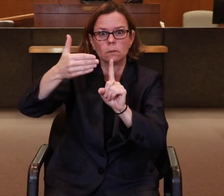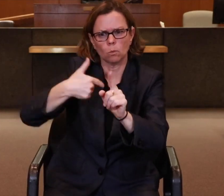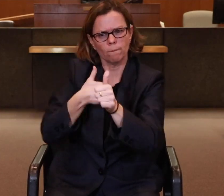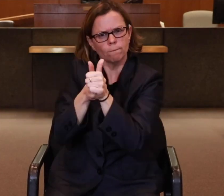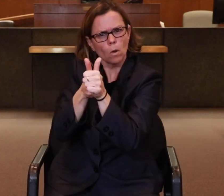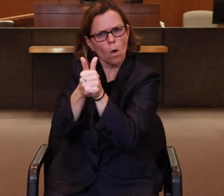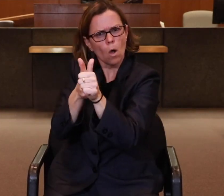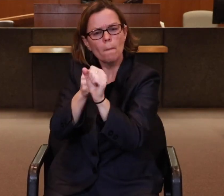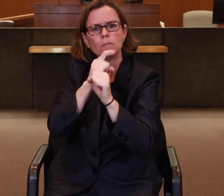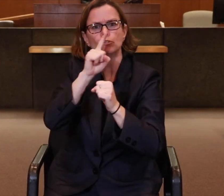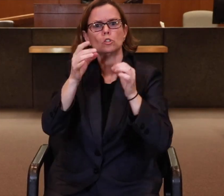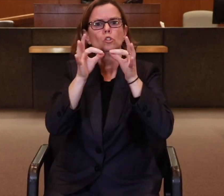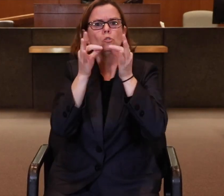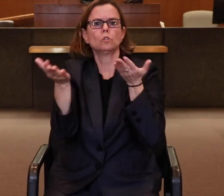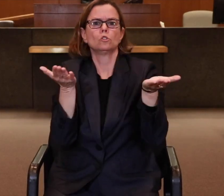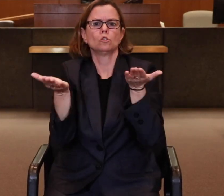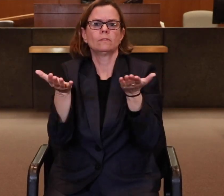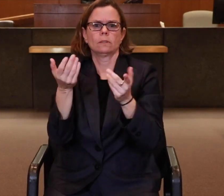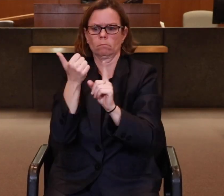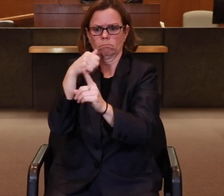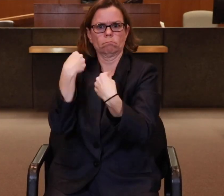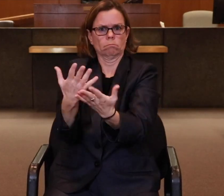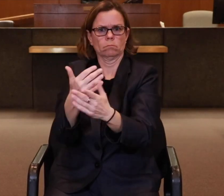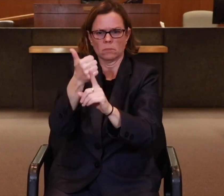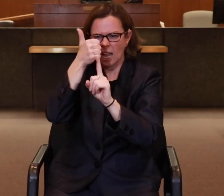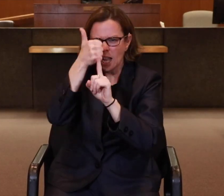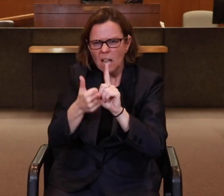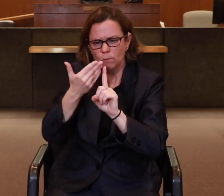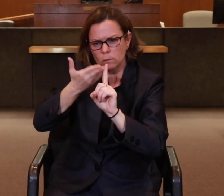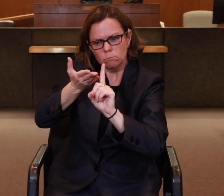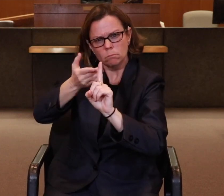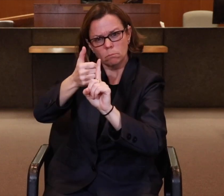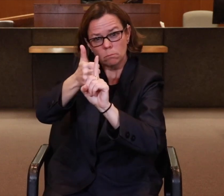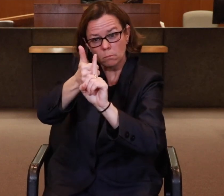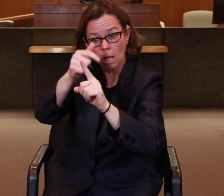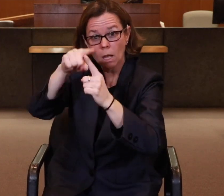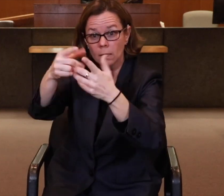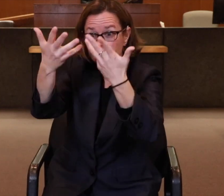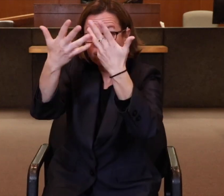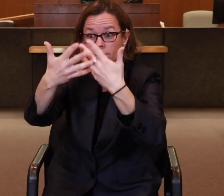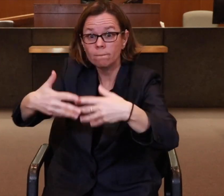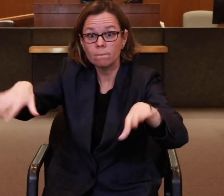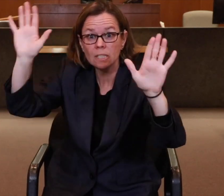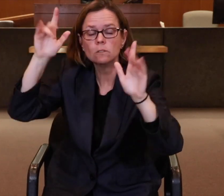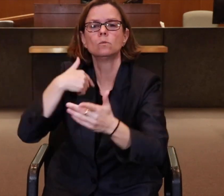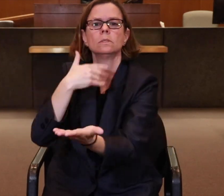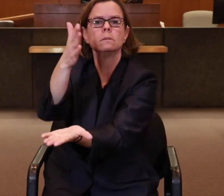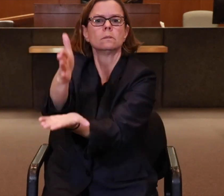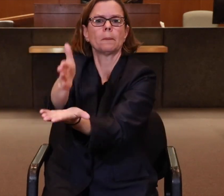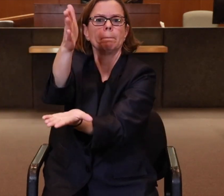make sure their services are met at every stage of the process until they are done.